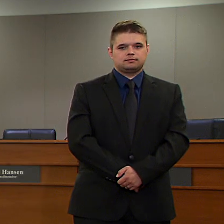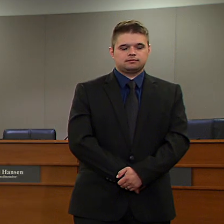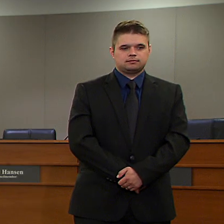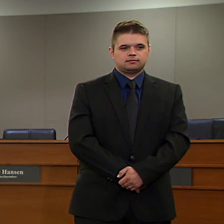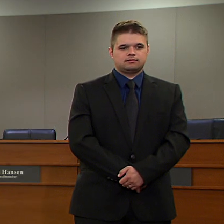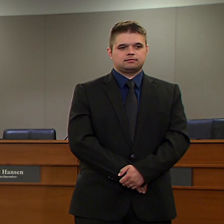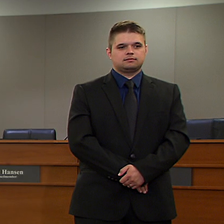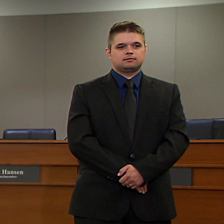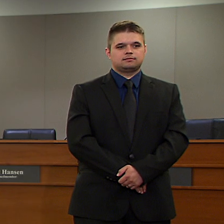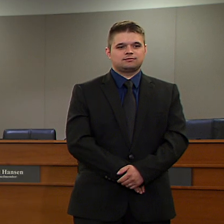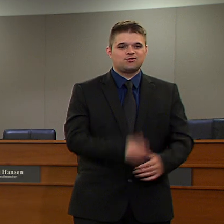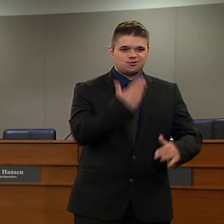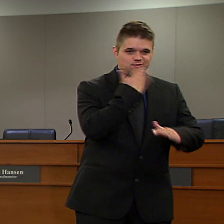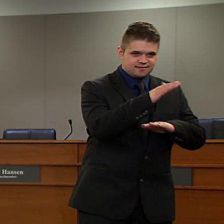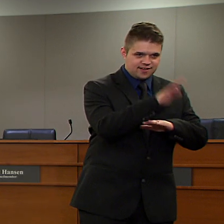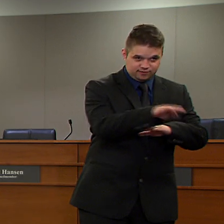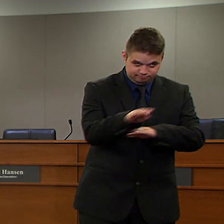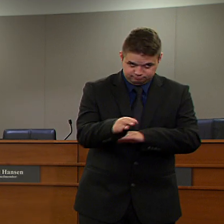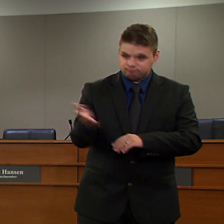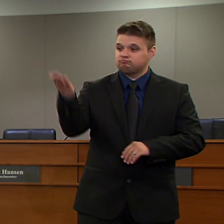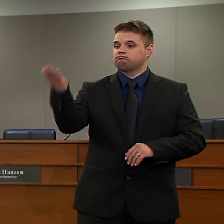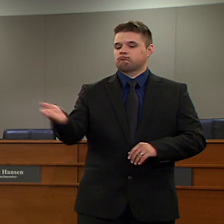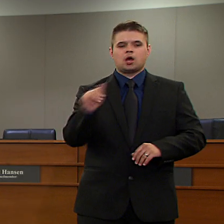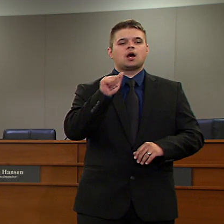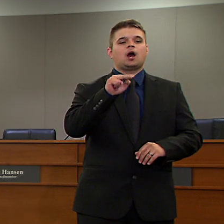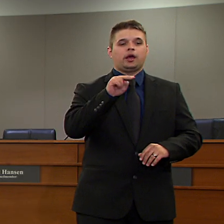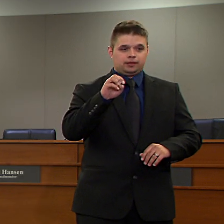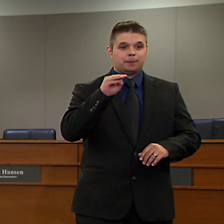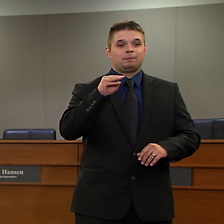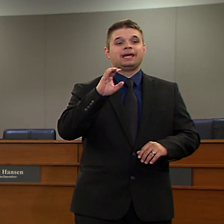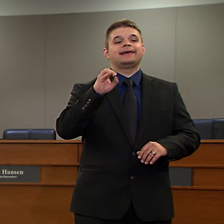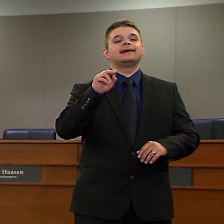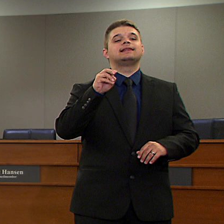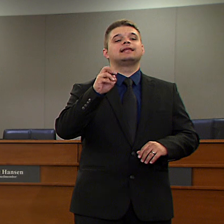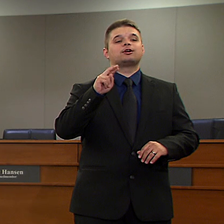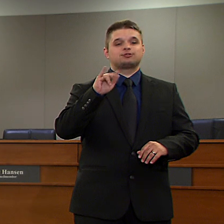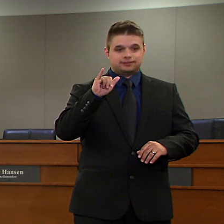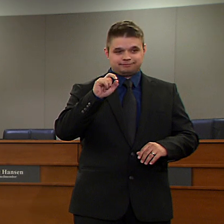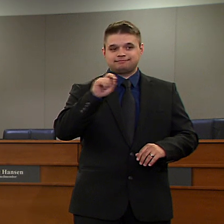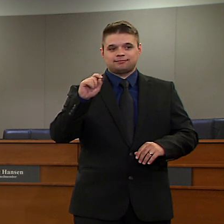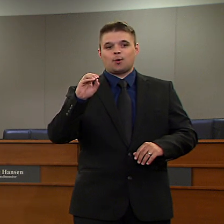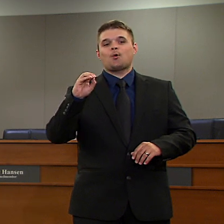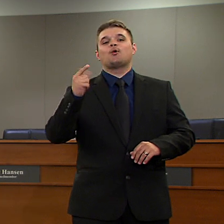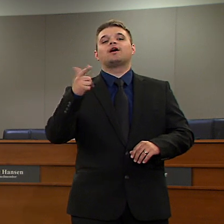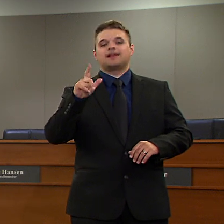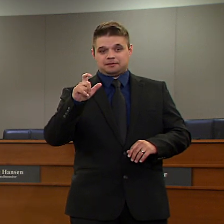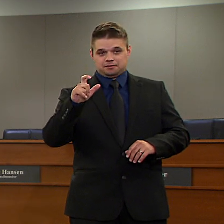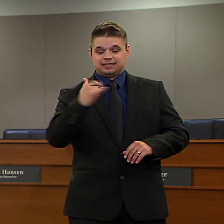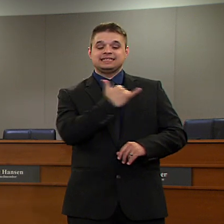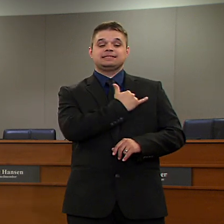Good afternoon, I'm Anne McEnerny-Ogle, Mayor for the City of Vancouver, and today is Thursday, April 23rd.